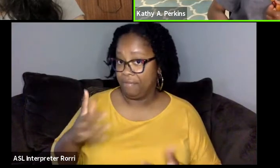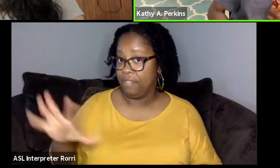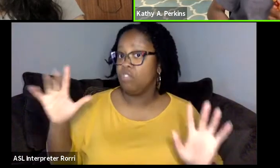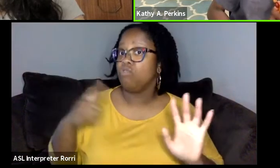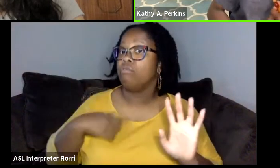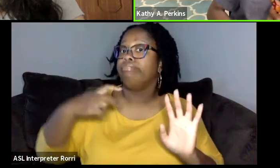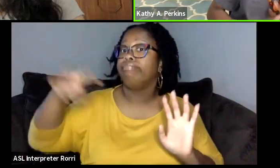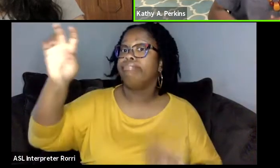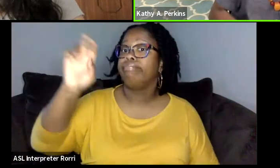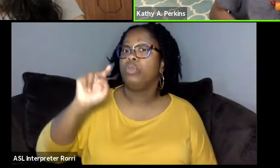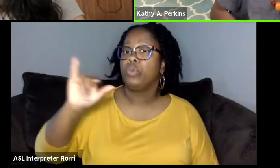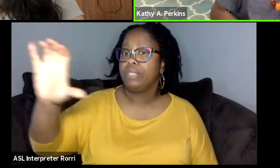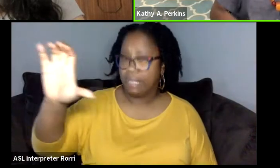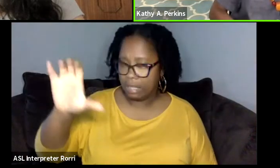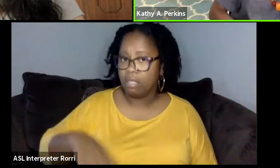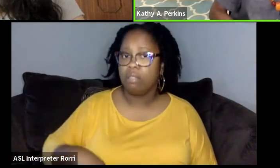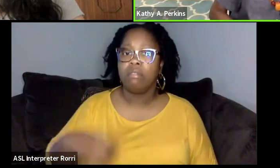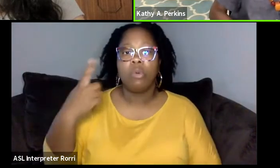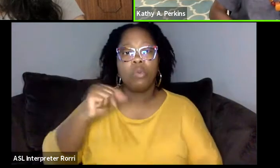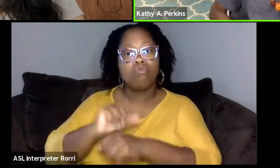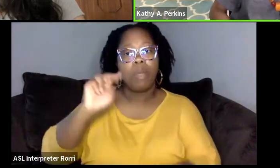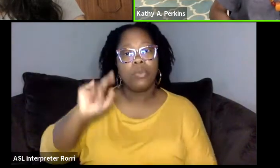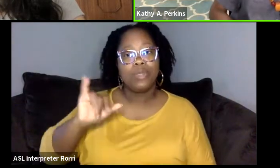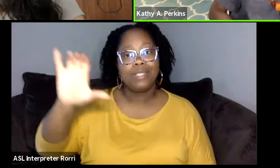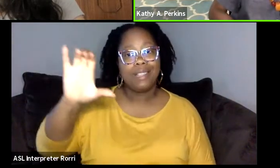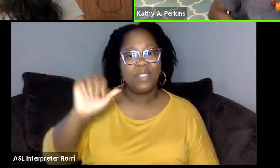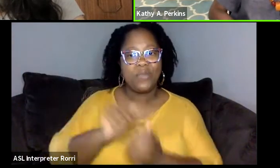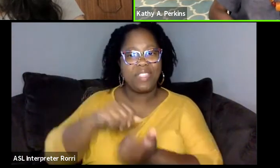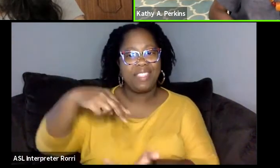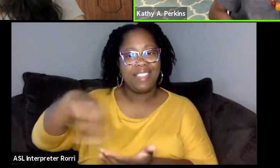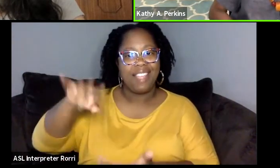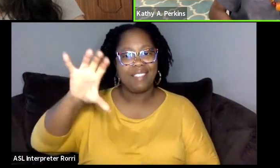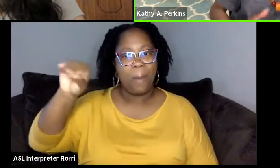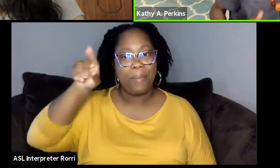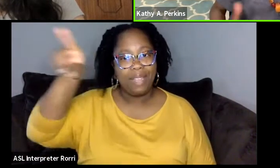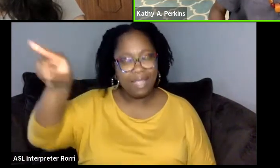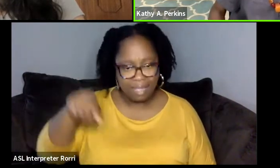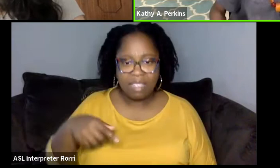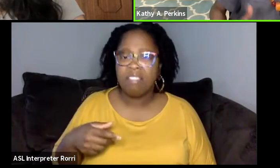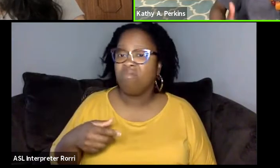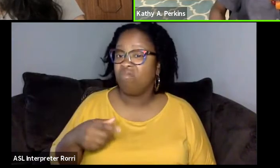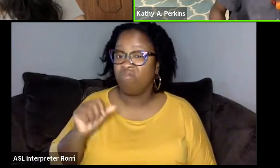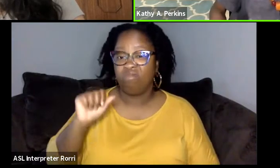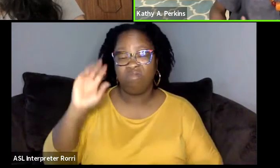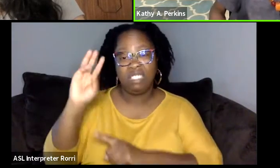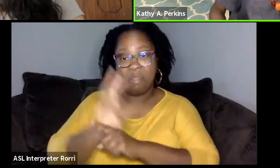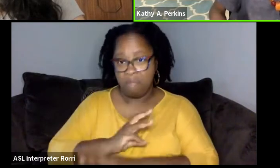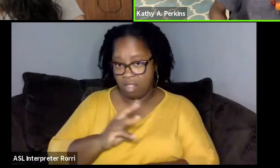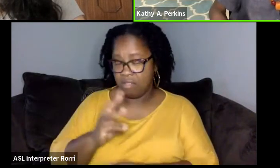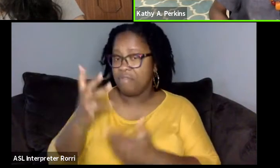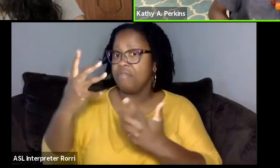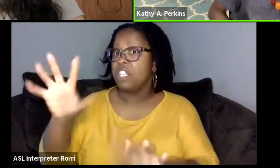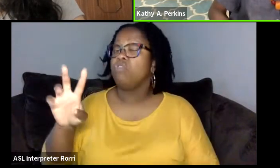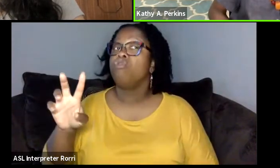I had a job in New York City with a dance company. I was there for six months and then another job came up